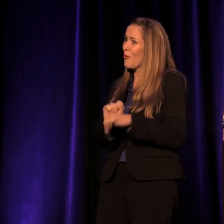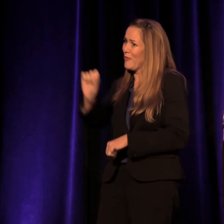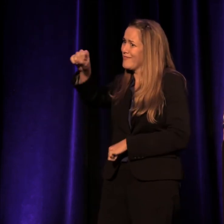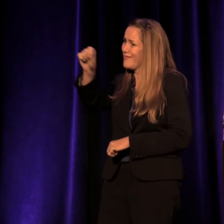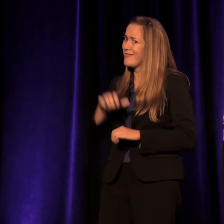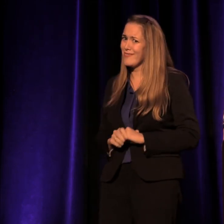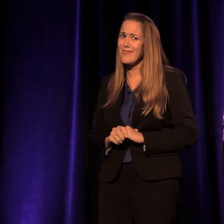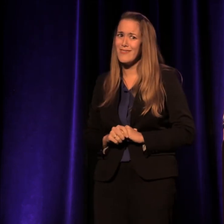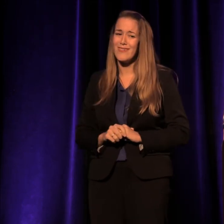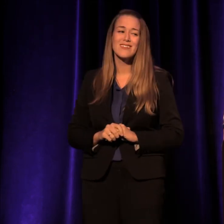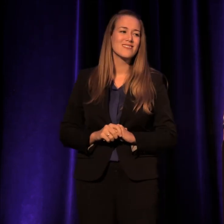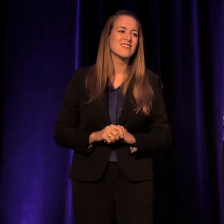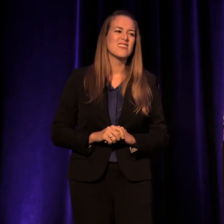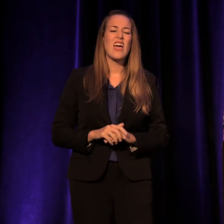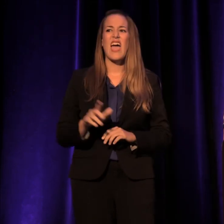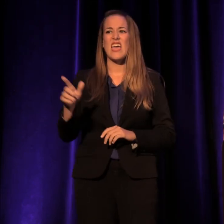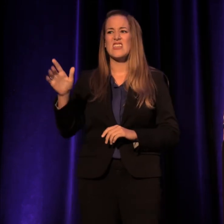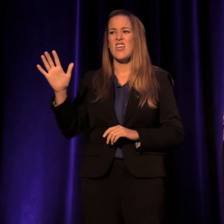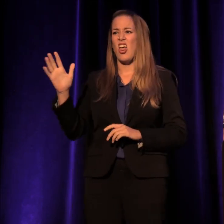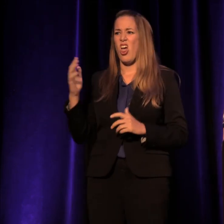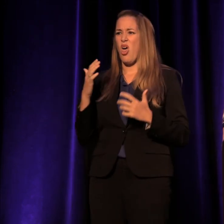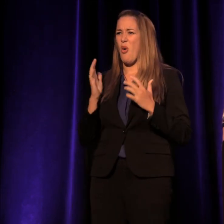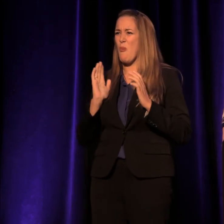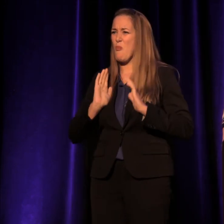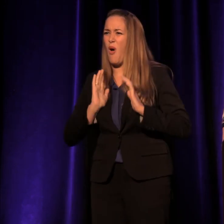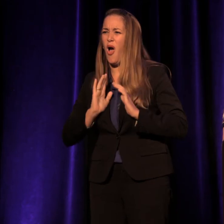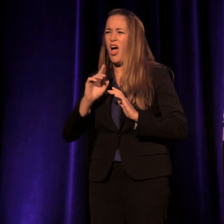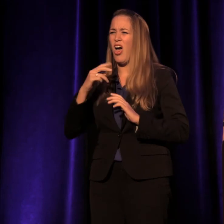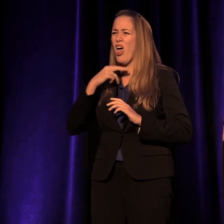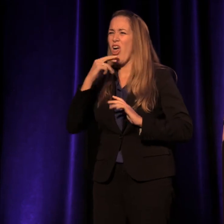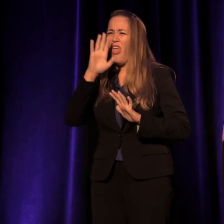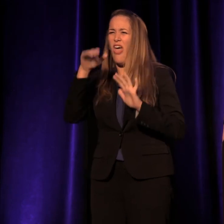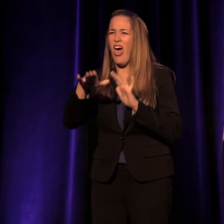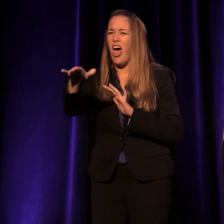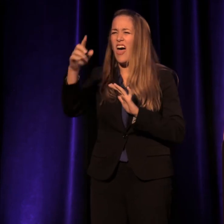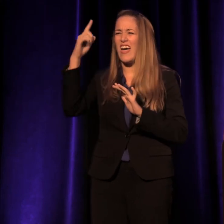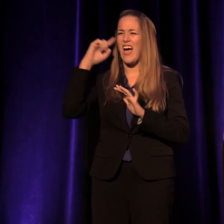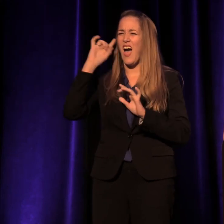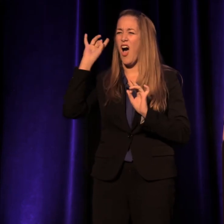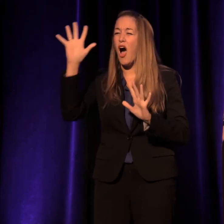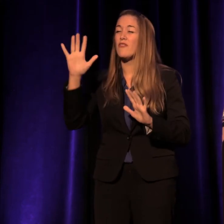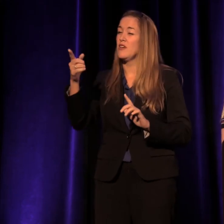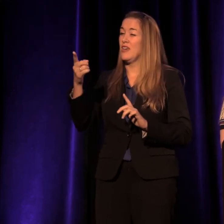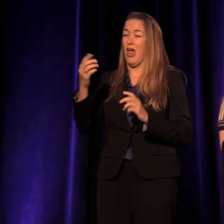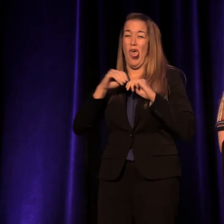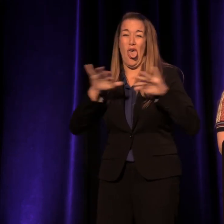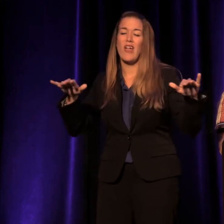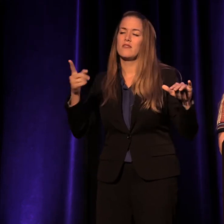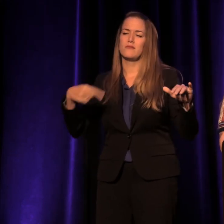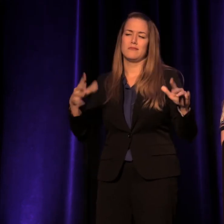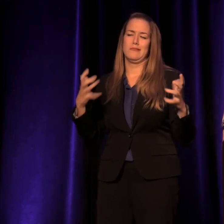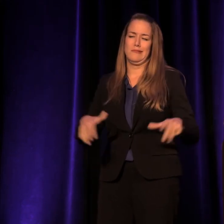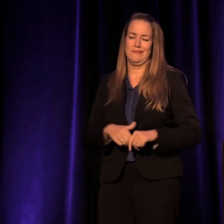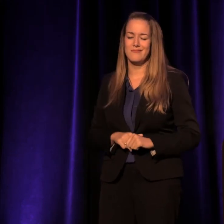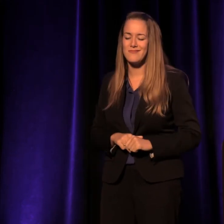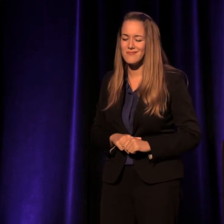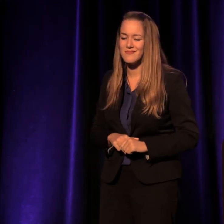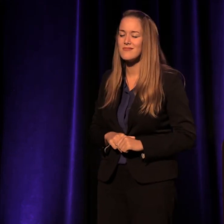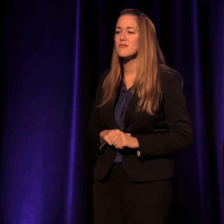also nasty bronchial, and ooh, you don't want that here. (chuckling) But she's very sorry